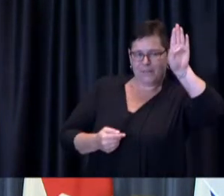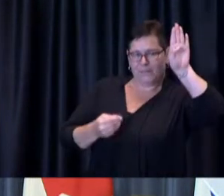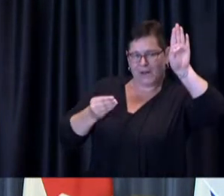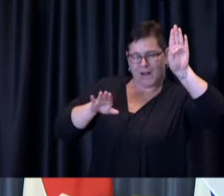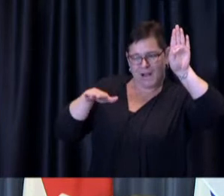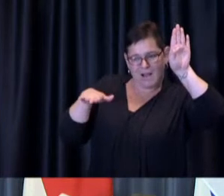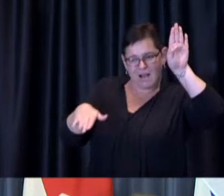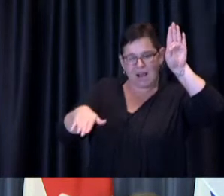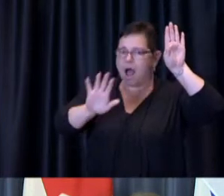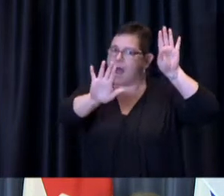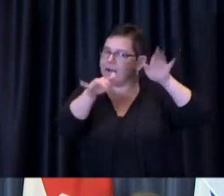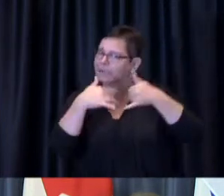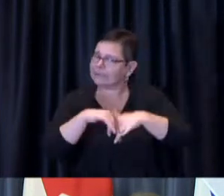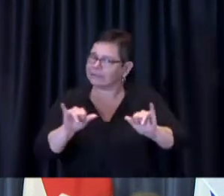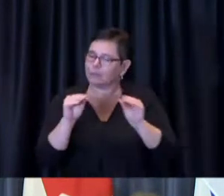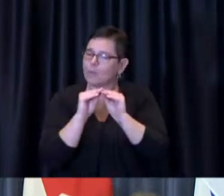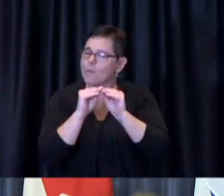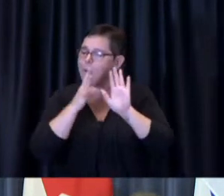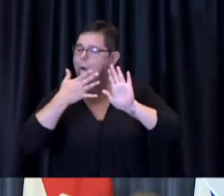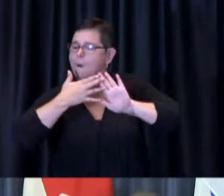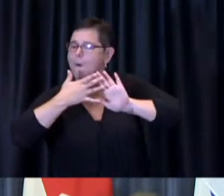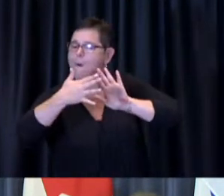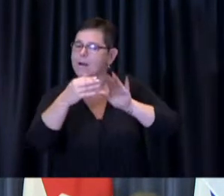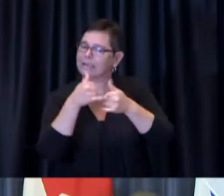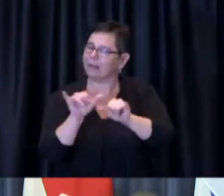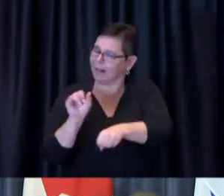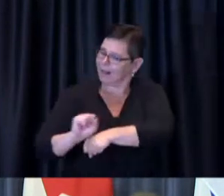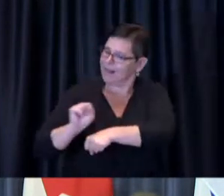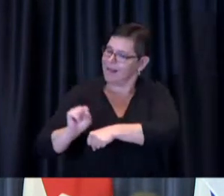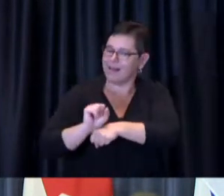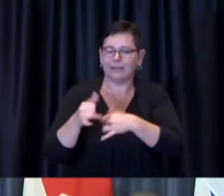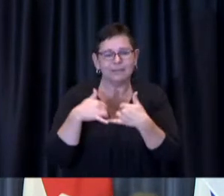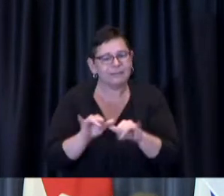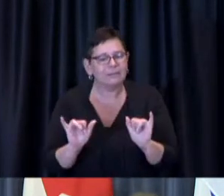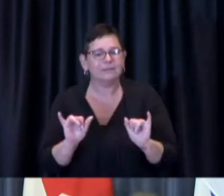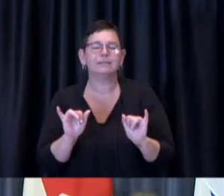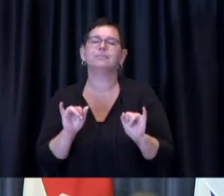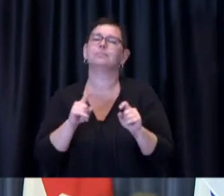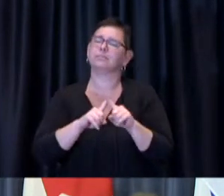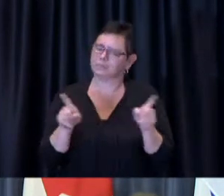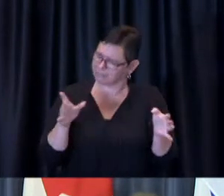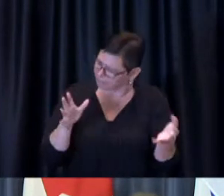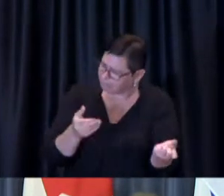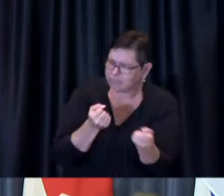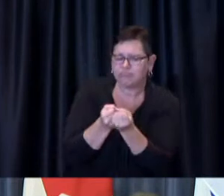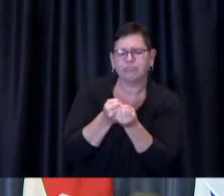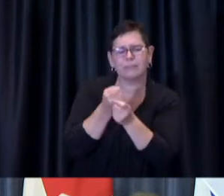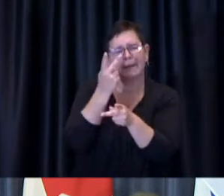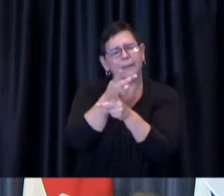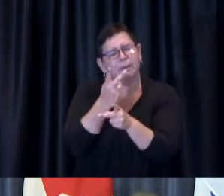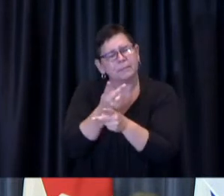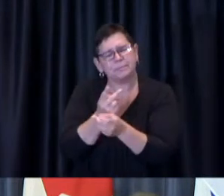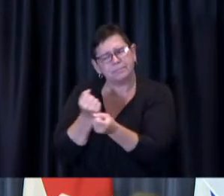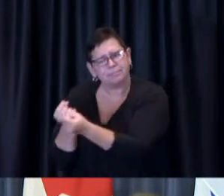These briefings have been made possible with the key help of some very key people that I want to take the opportunity to thank today.